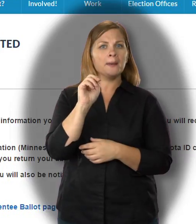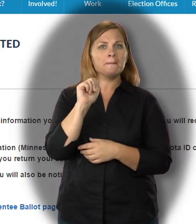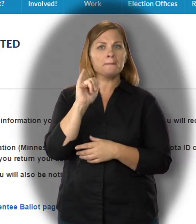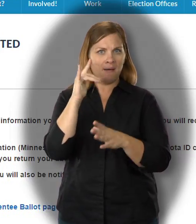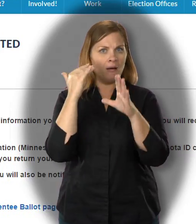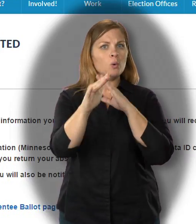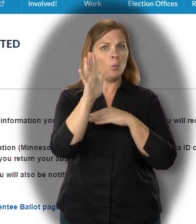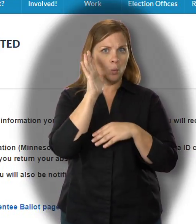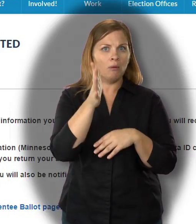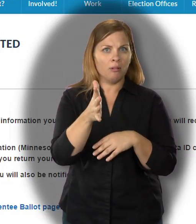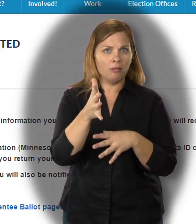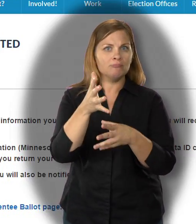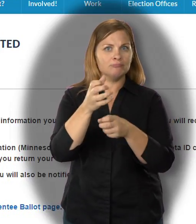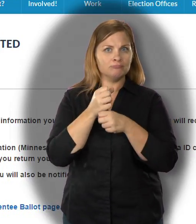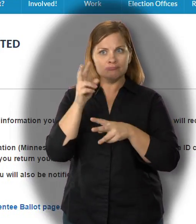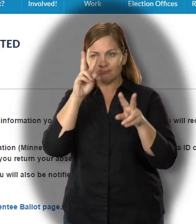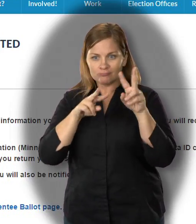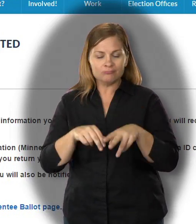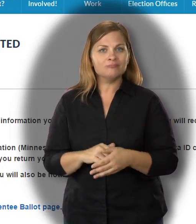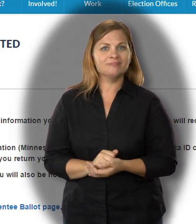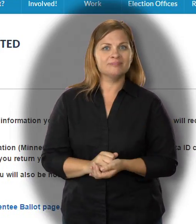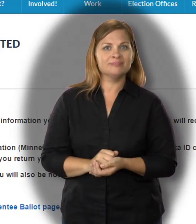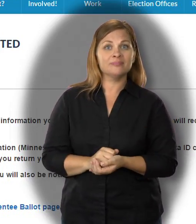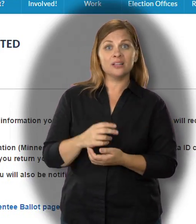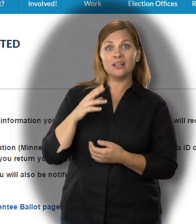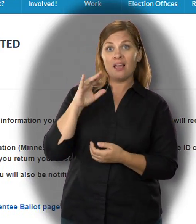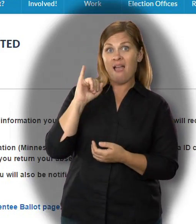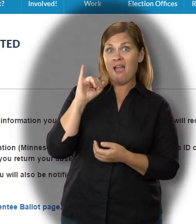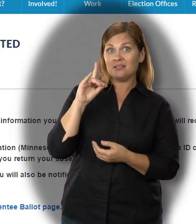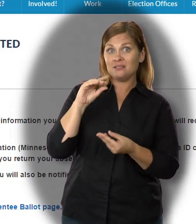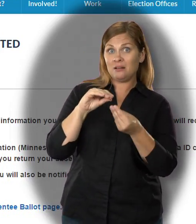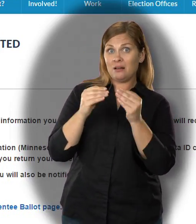They have received your application for an absentee ballot.